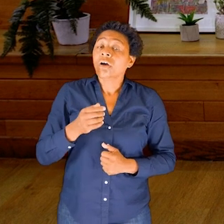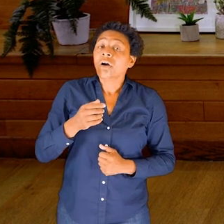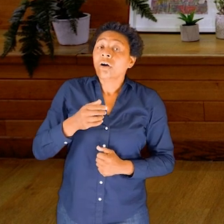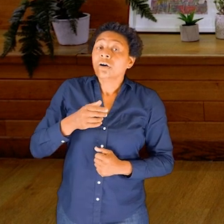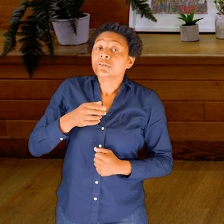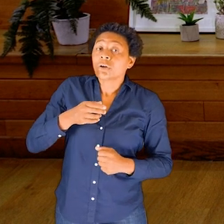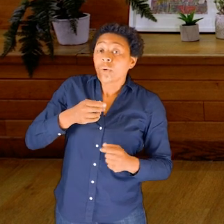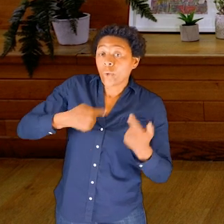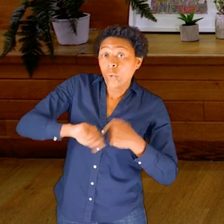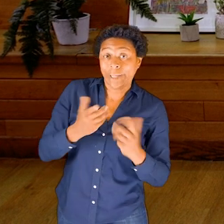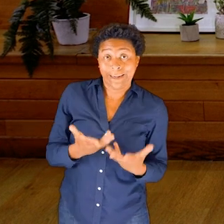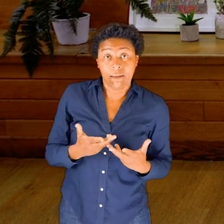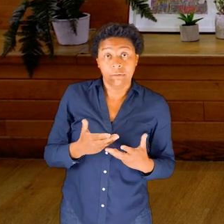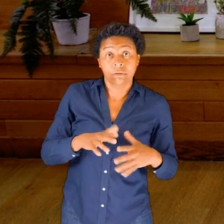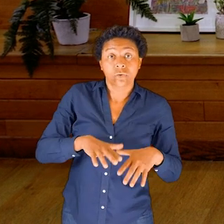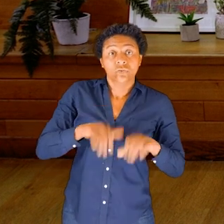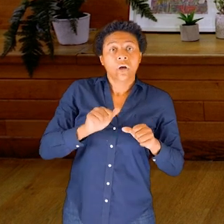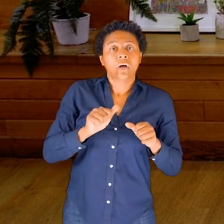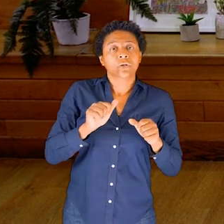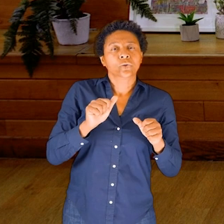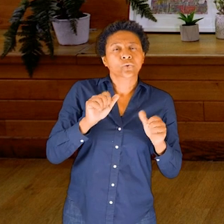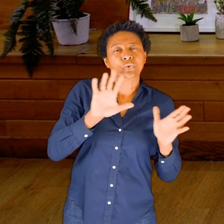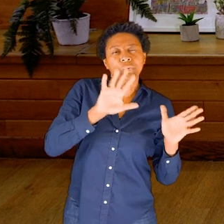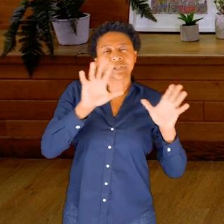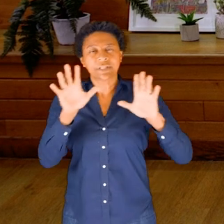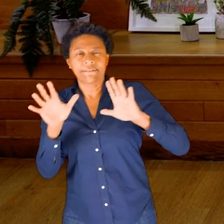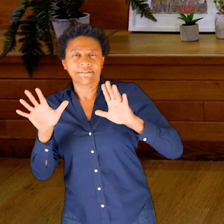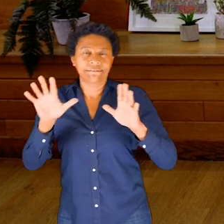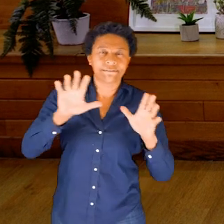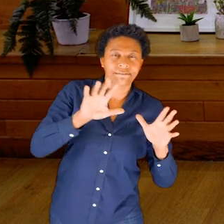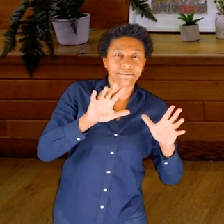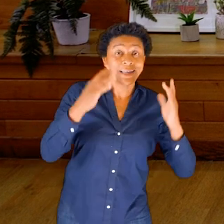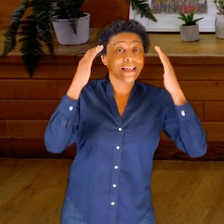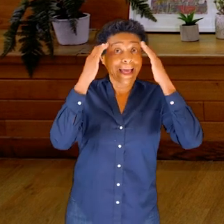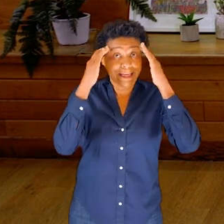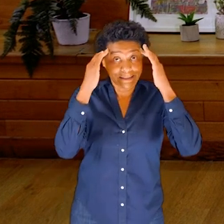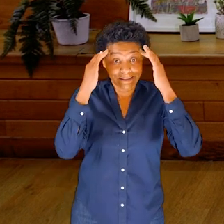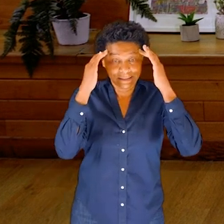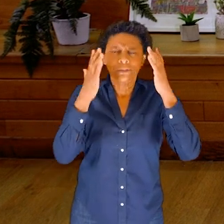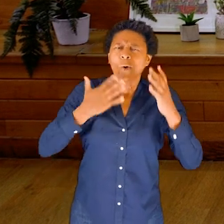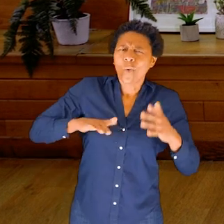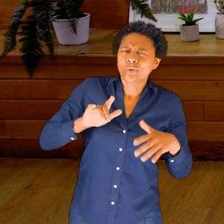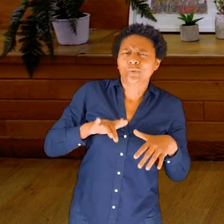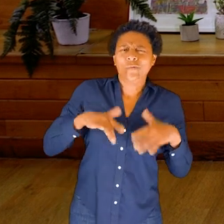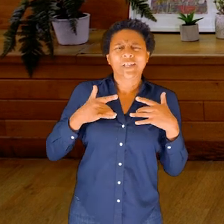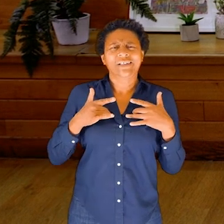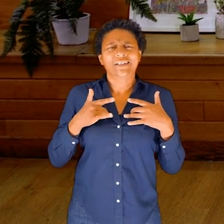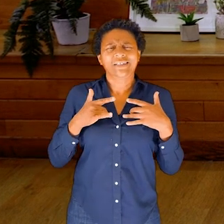to start to move our head and feel the water in the eyeballs start to shift.